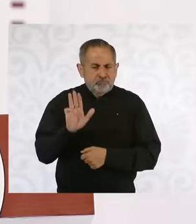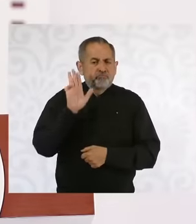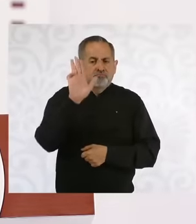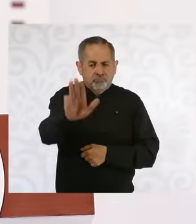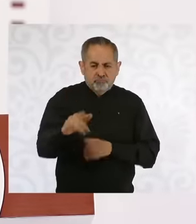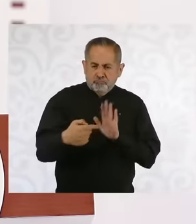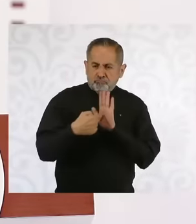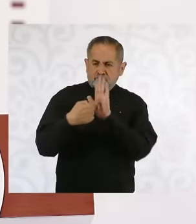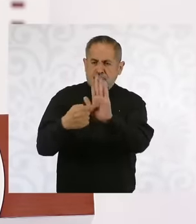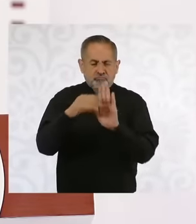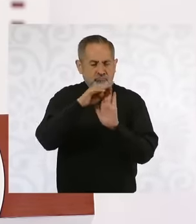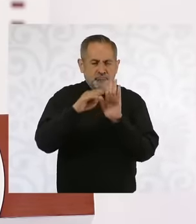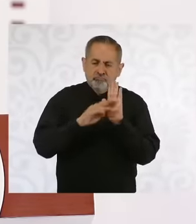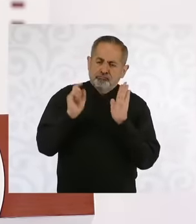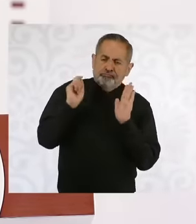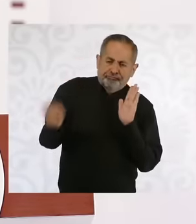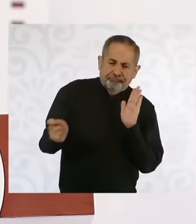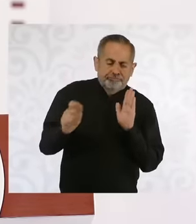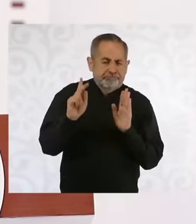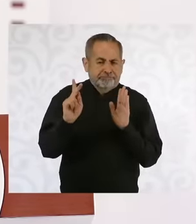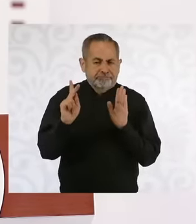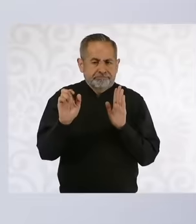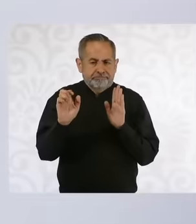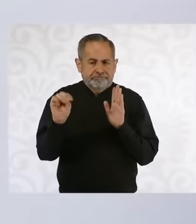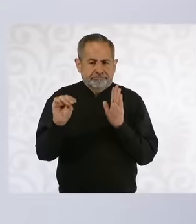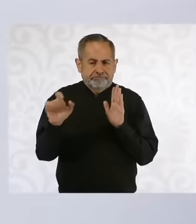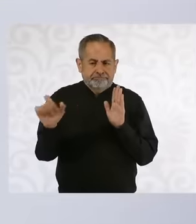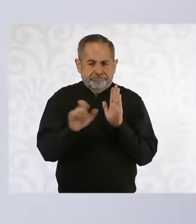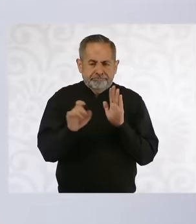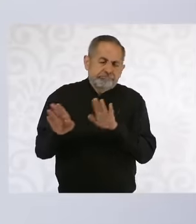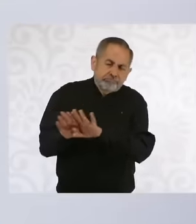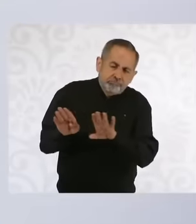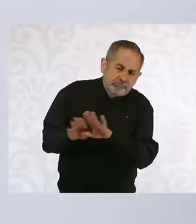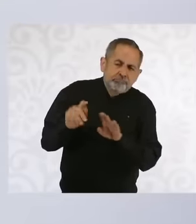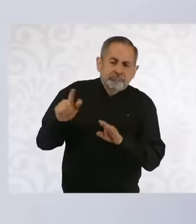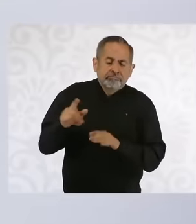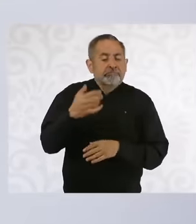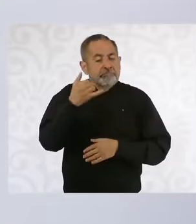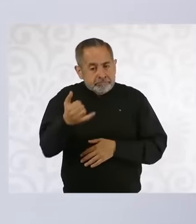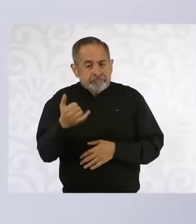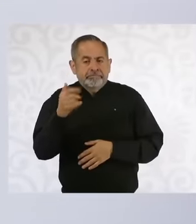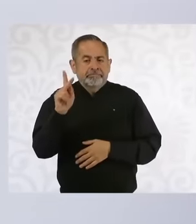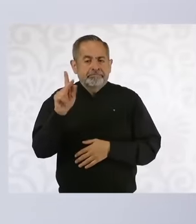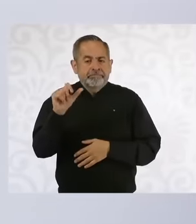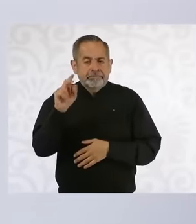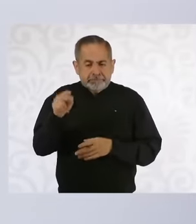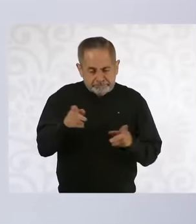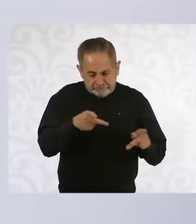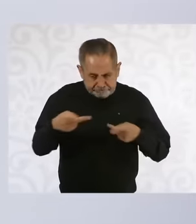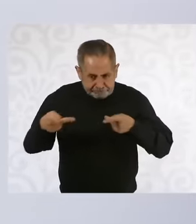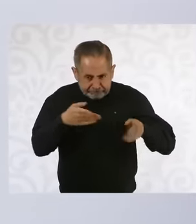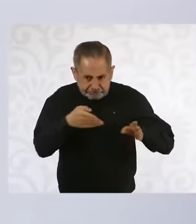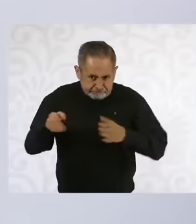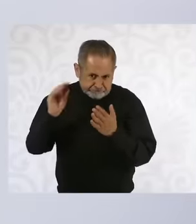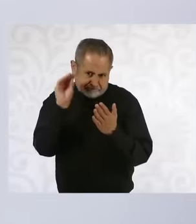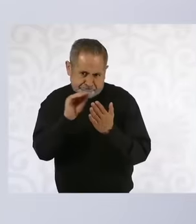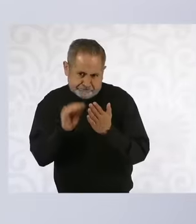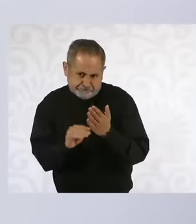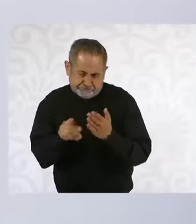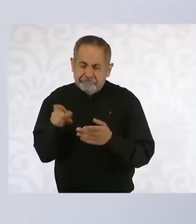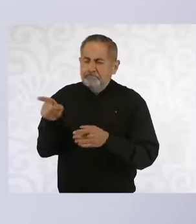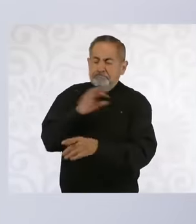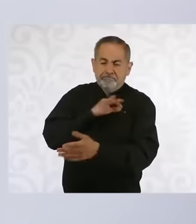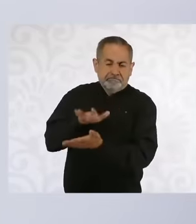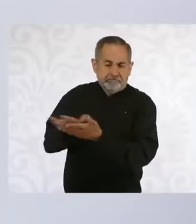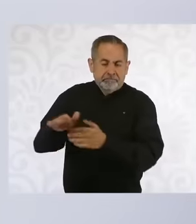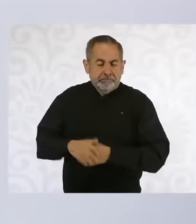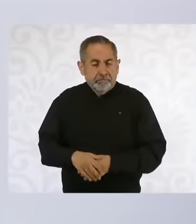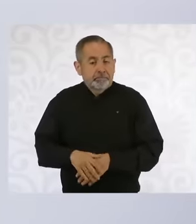current situation of Pemex and the plan is part of what the constitutional reform now allows us to do